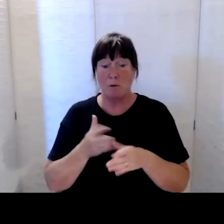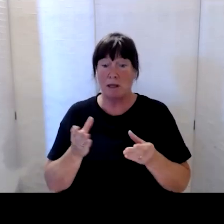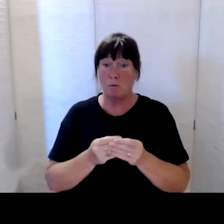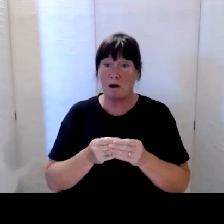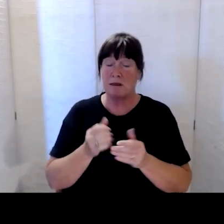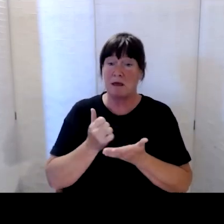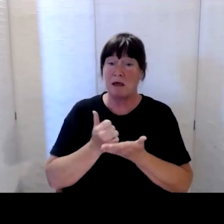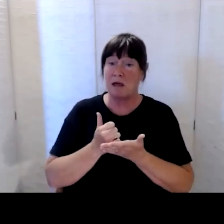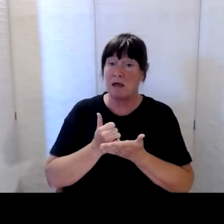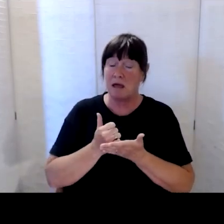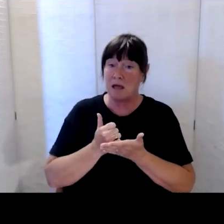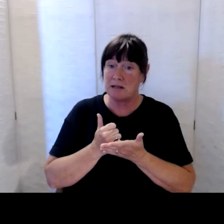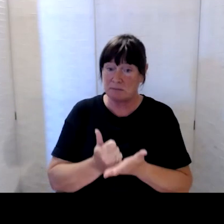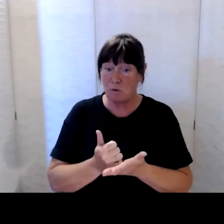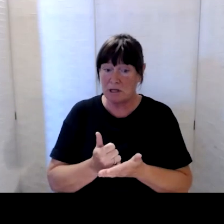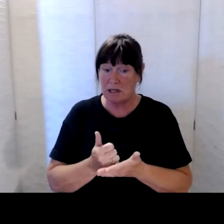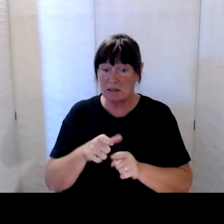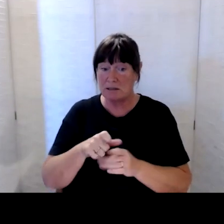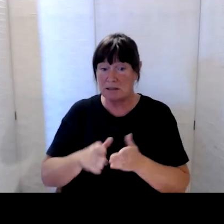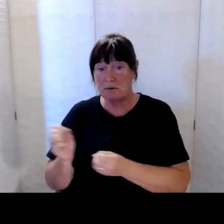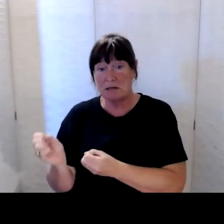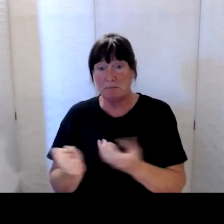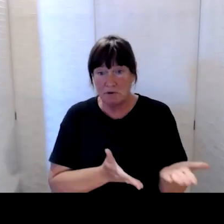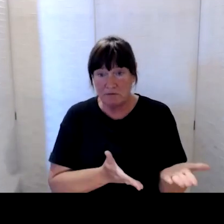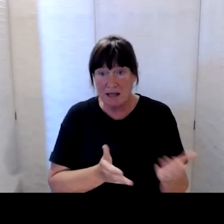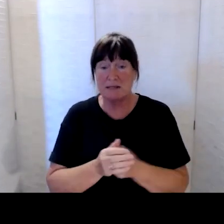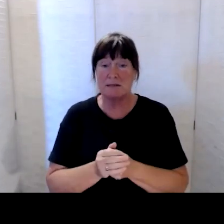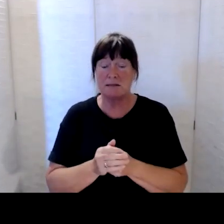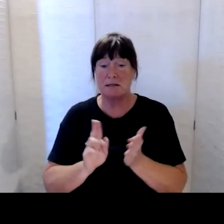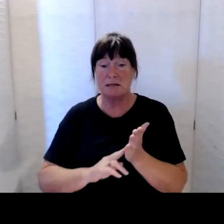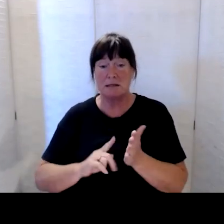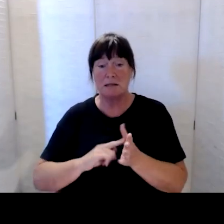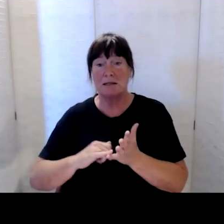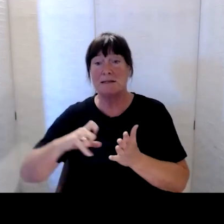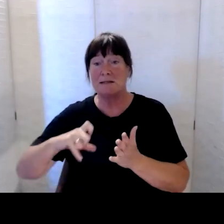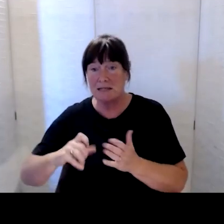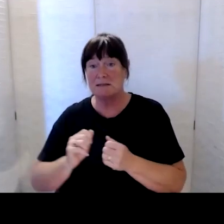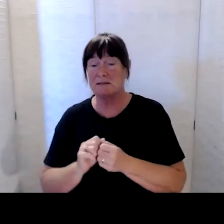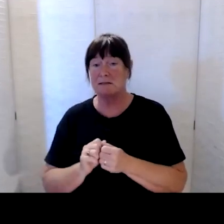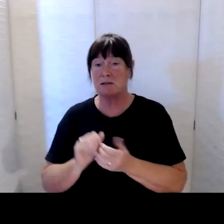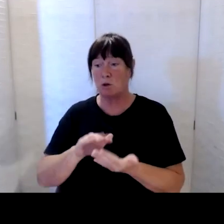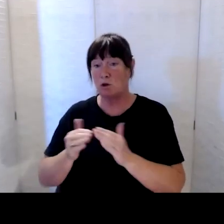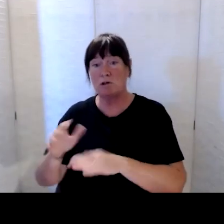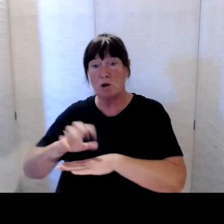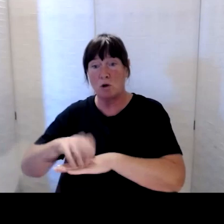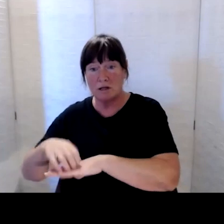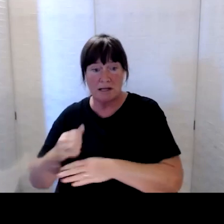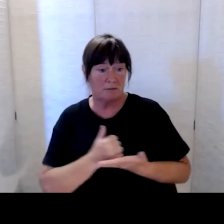Support Service providers, NASCs and community organisations and NGOs who are supporting people on the ground.